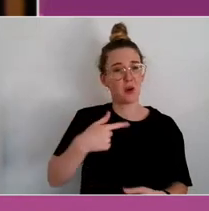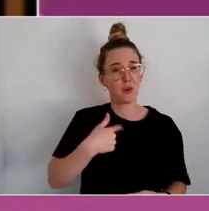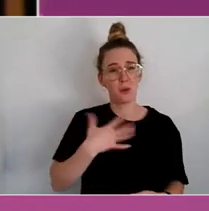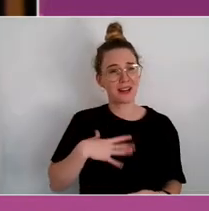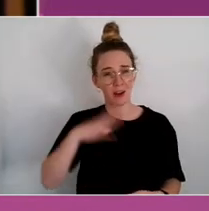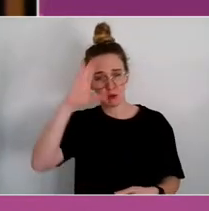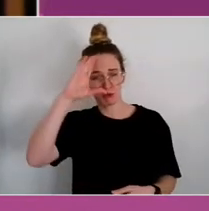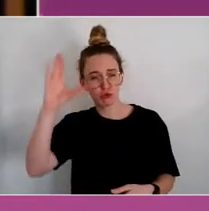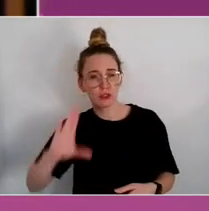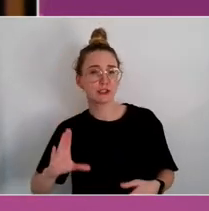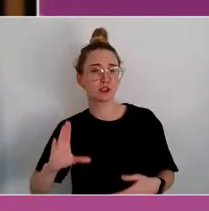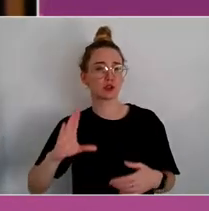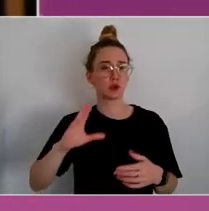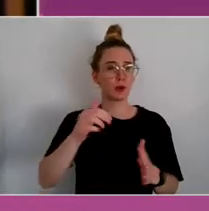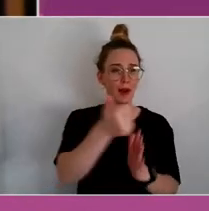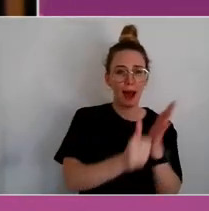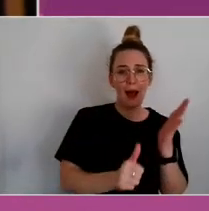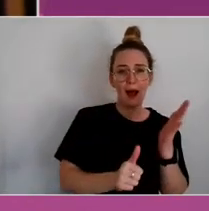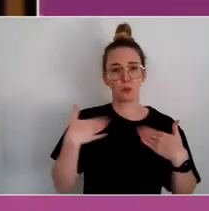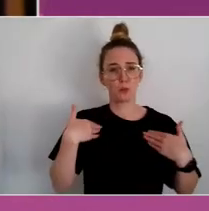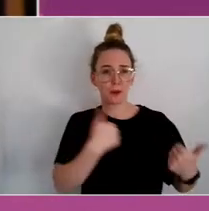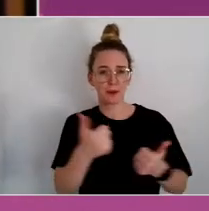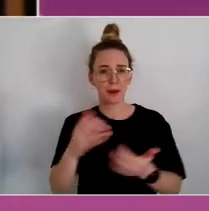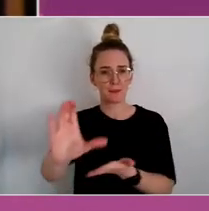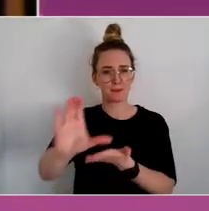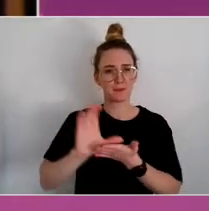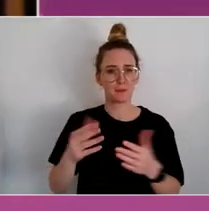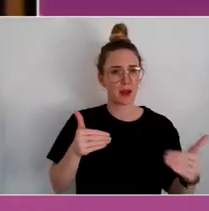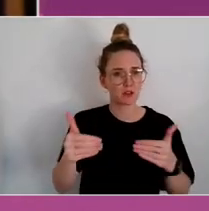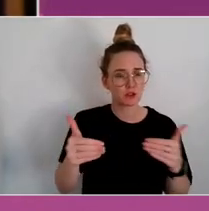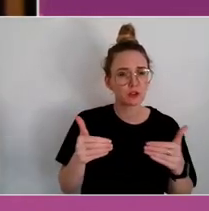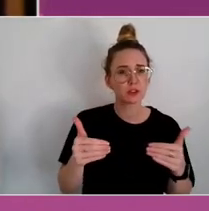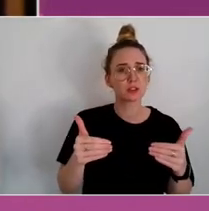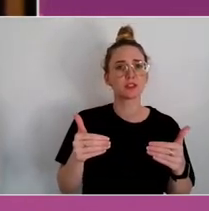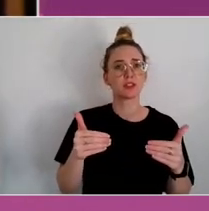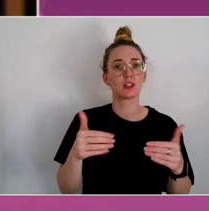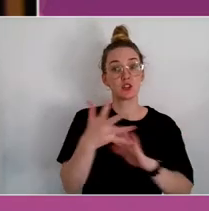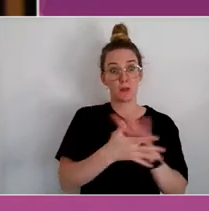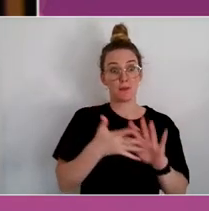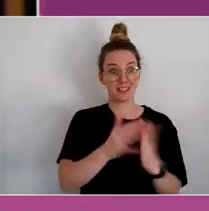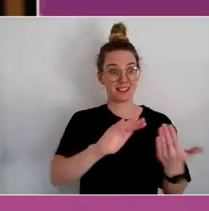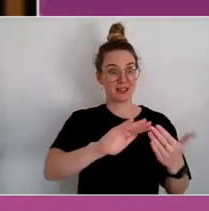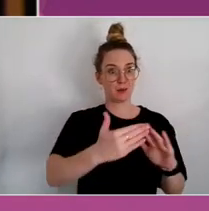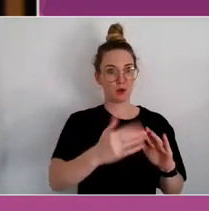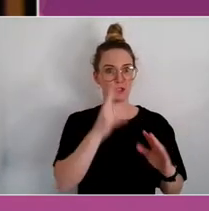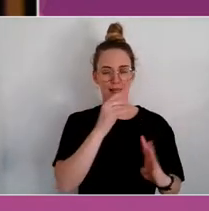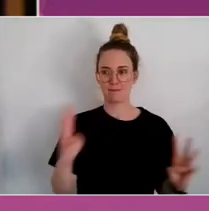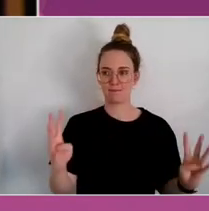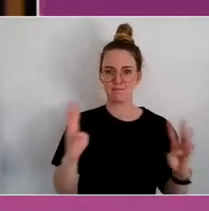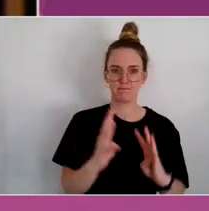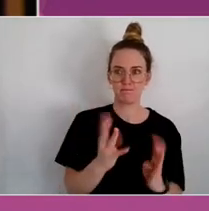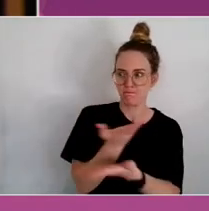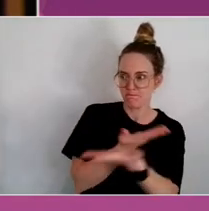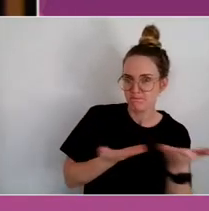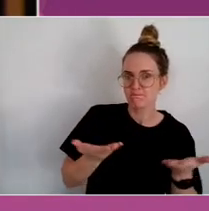budgets that communities can come together to determine, you know, what is needed and the way to spend that money.